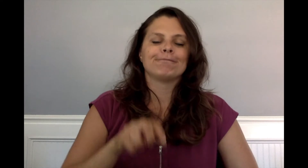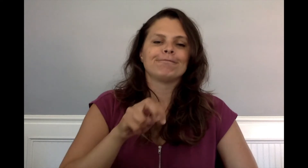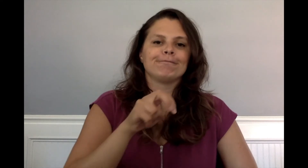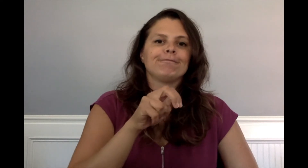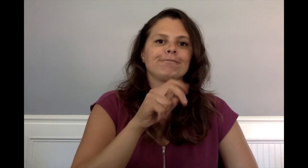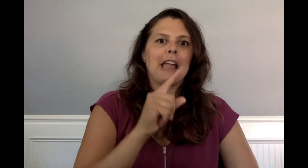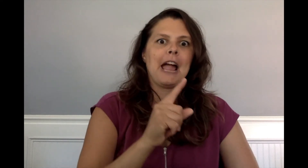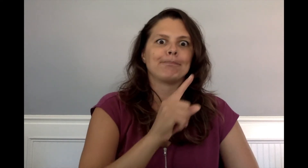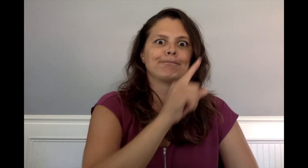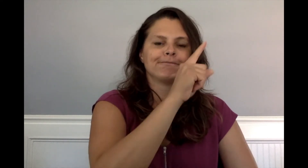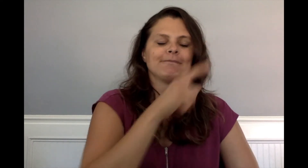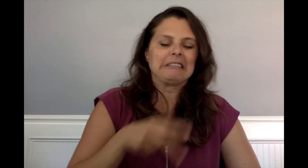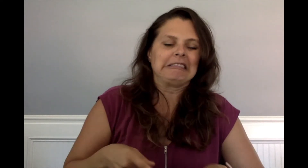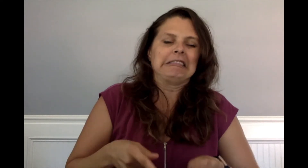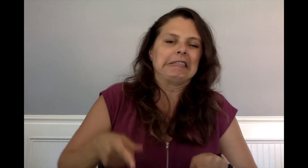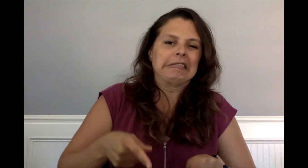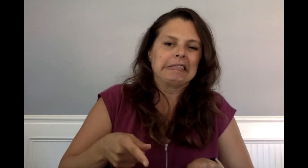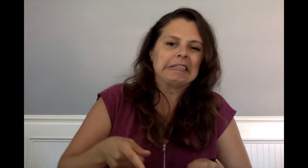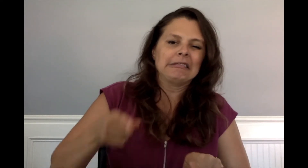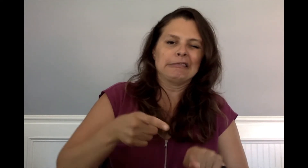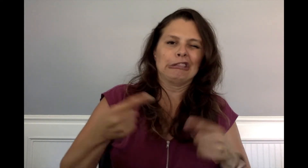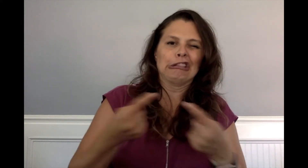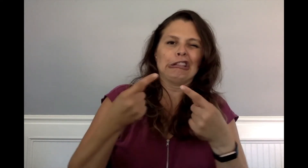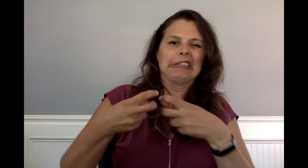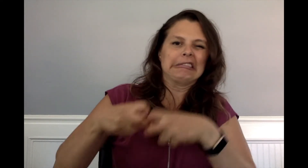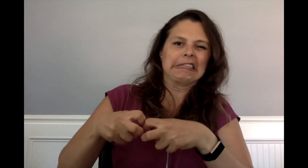Grandpa Sol obeyed.